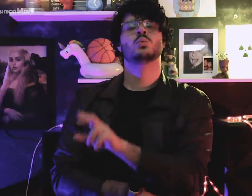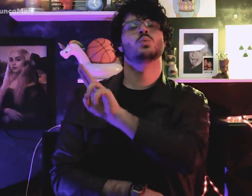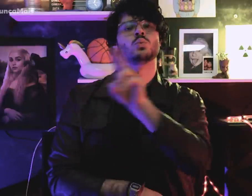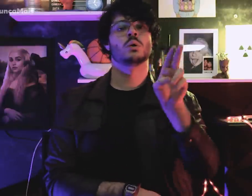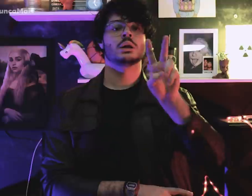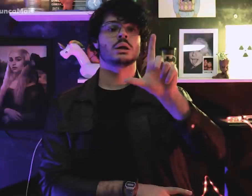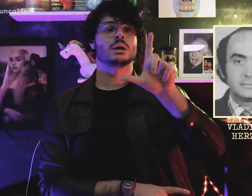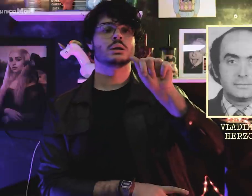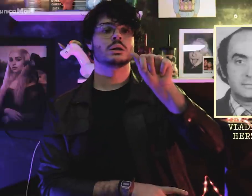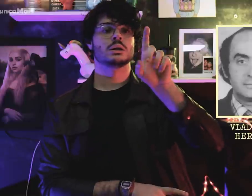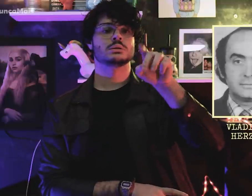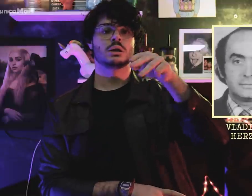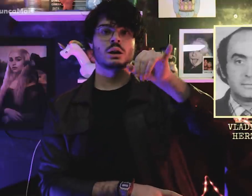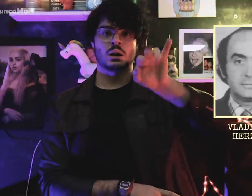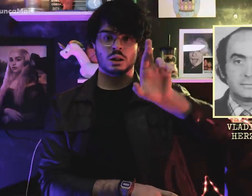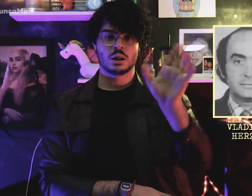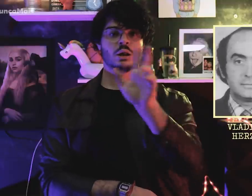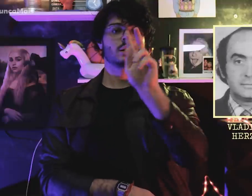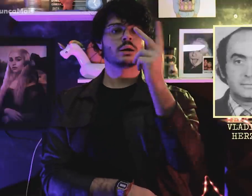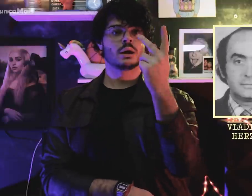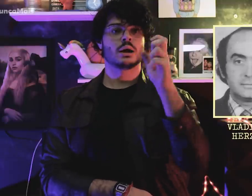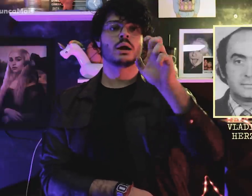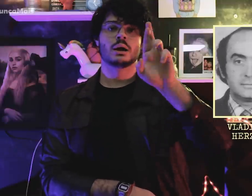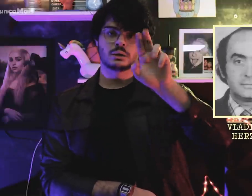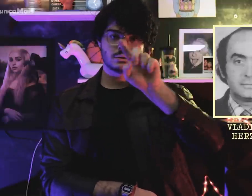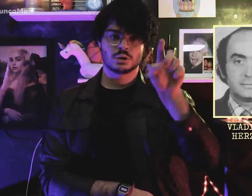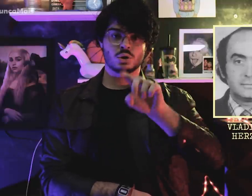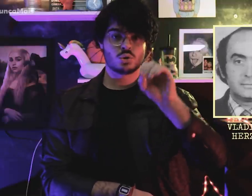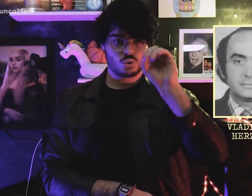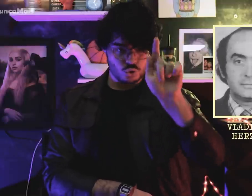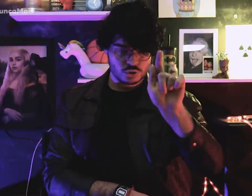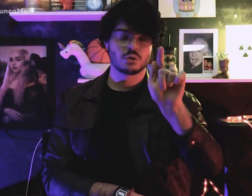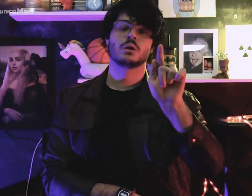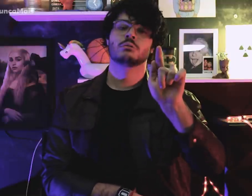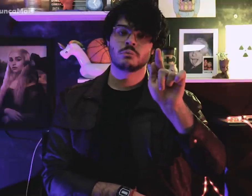Vladimir Herzog,